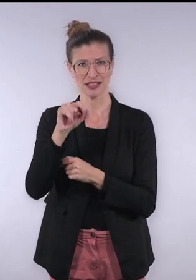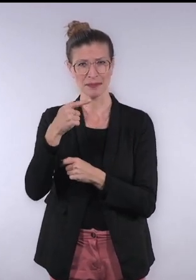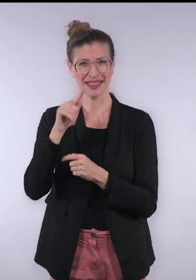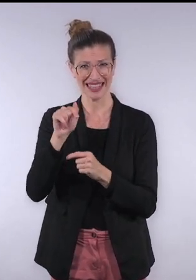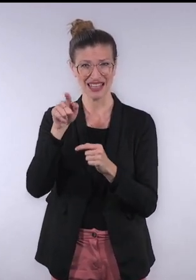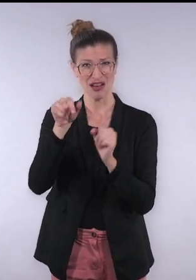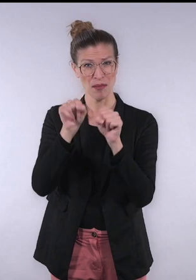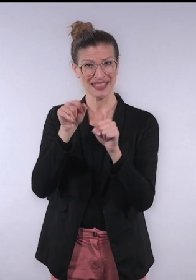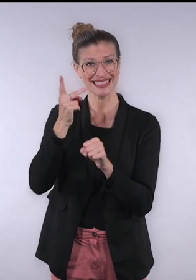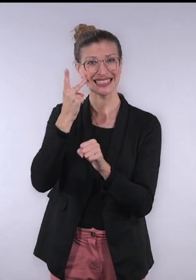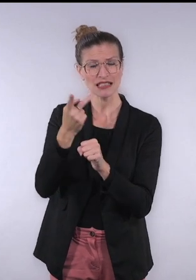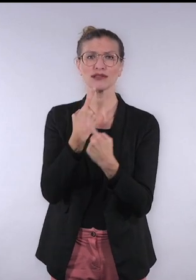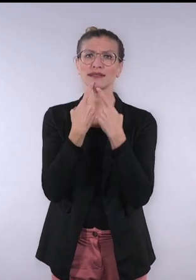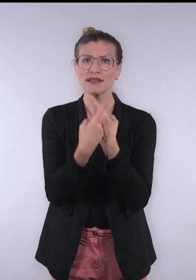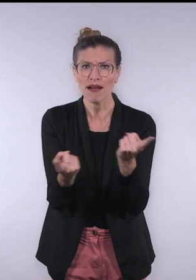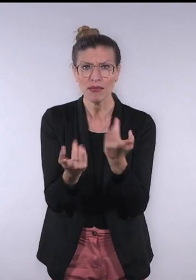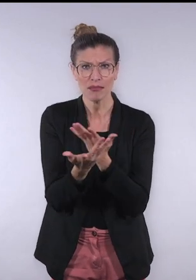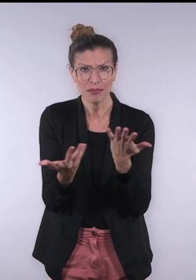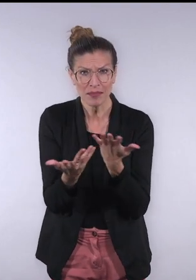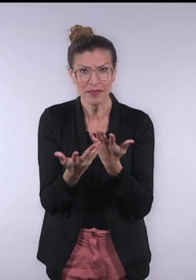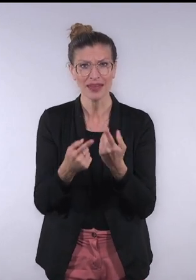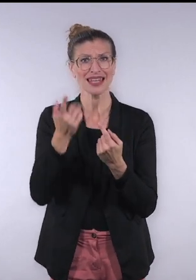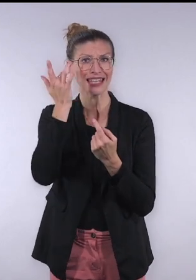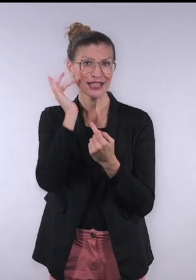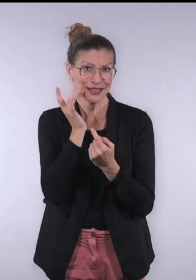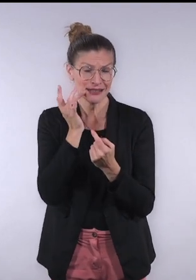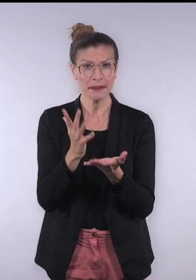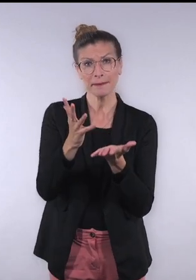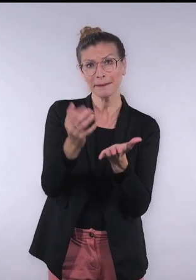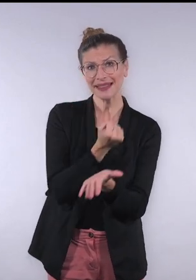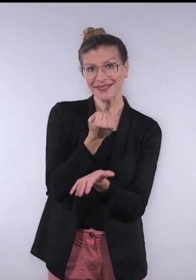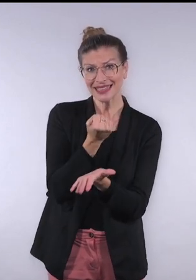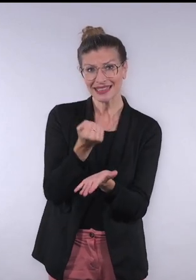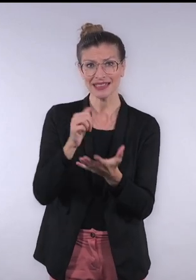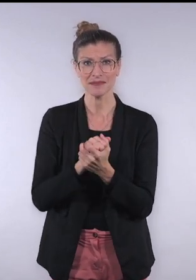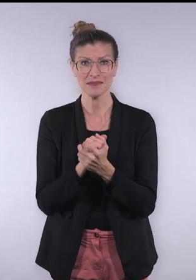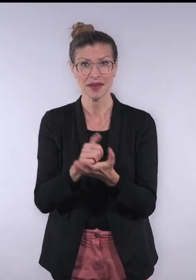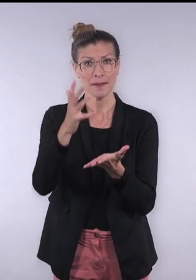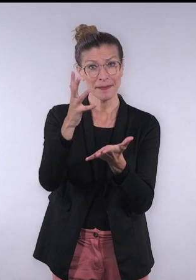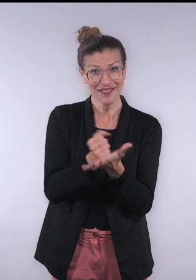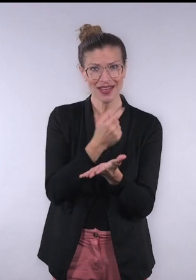We asked ChatGPT for its opinions and it told us: Yes, there are risks and benefits.